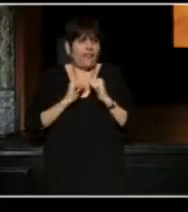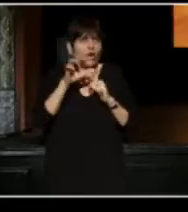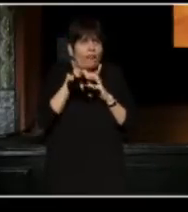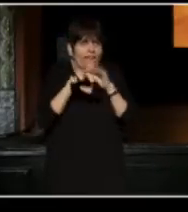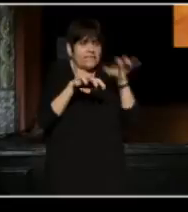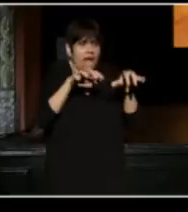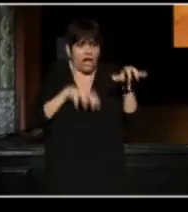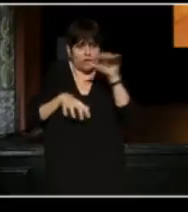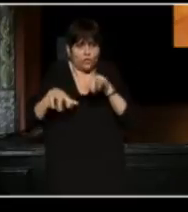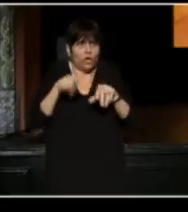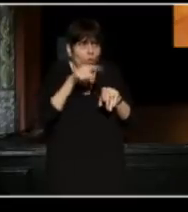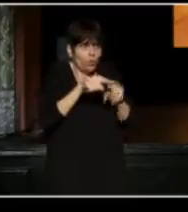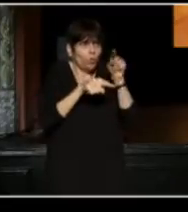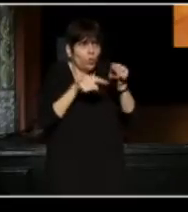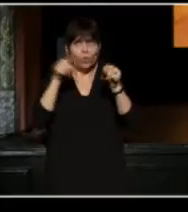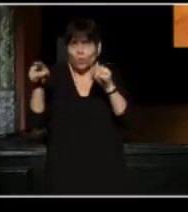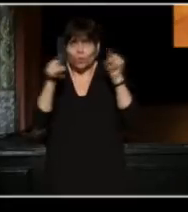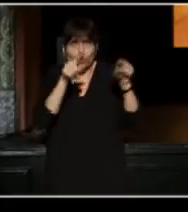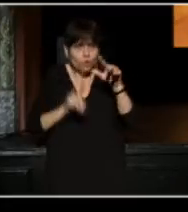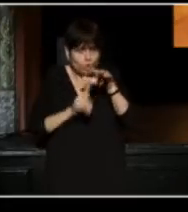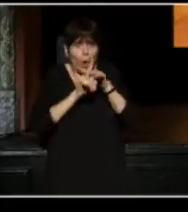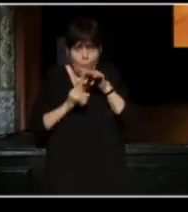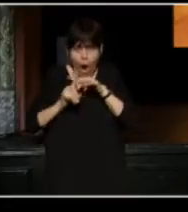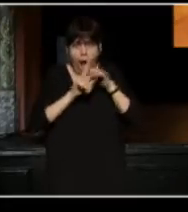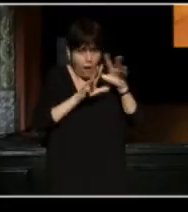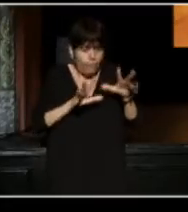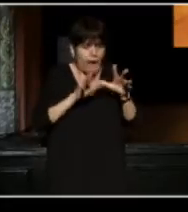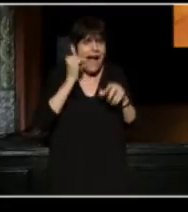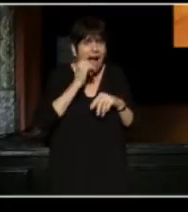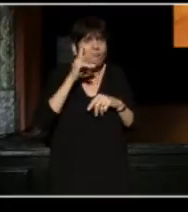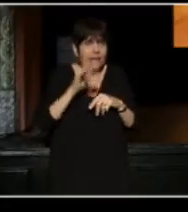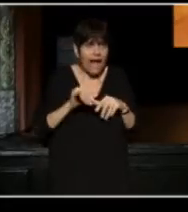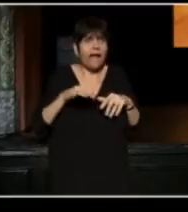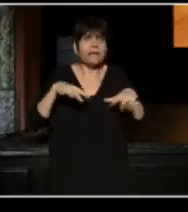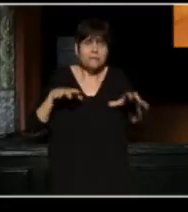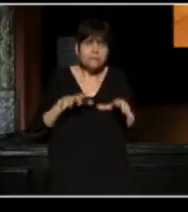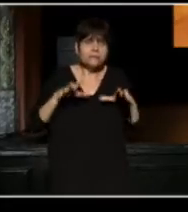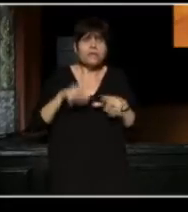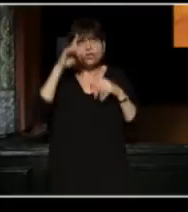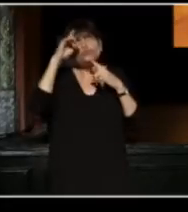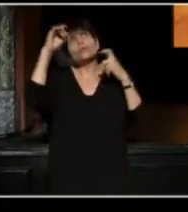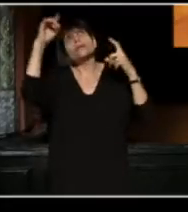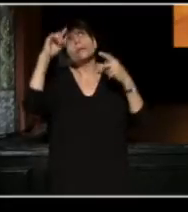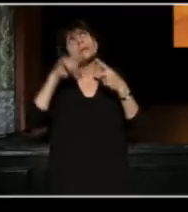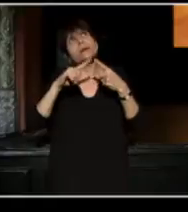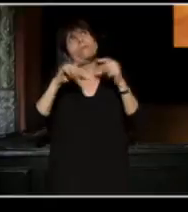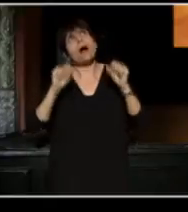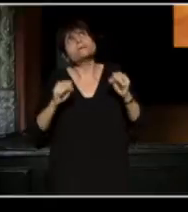where you, you all show up everyday, dreaming about the impossible.